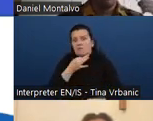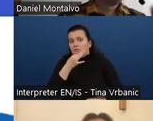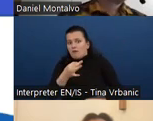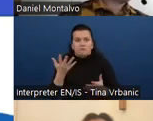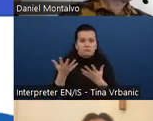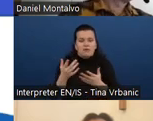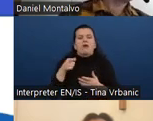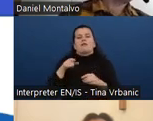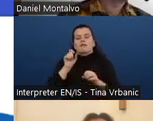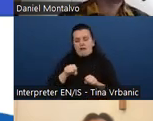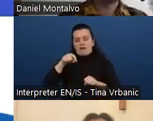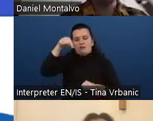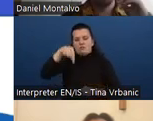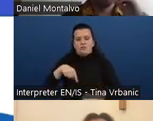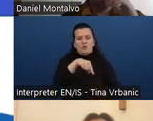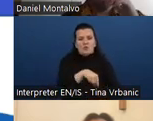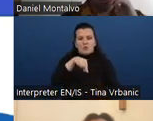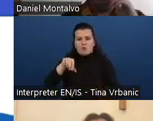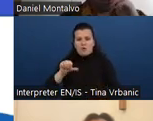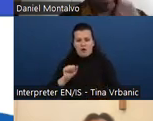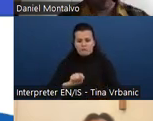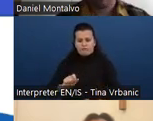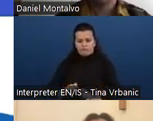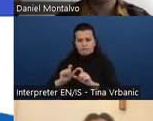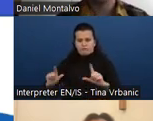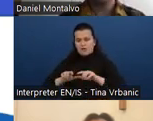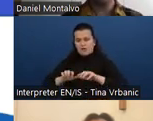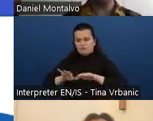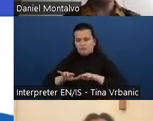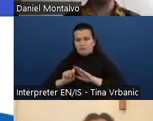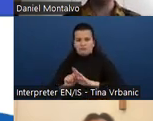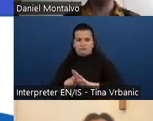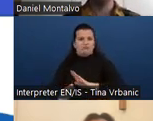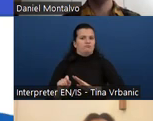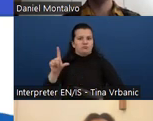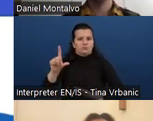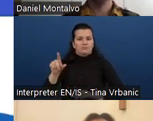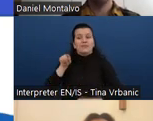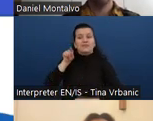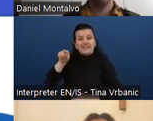presentation. The chat will be monitored for general dialogue and technical issues.